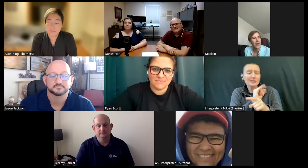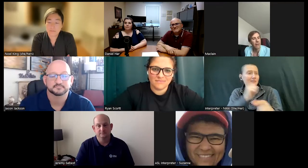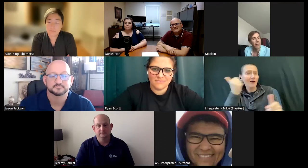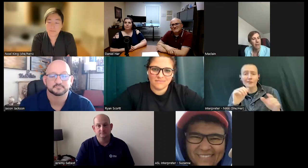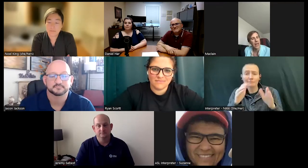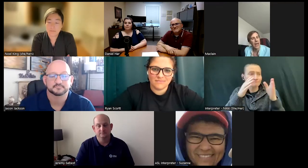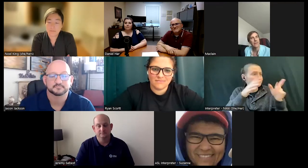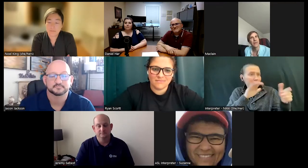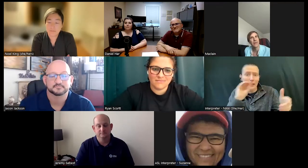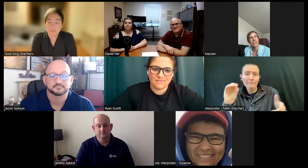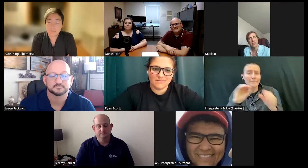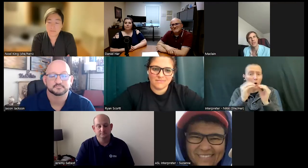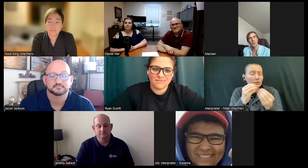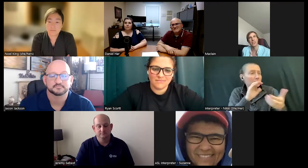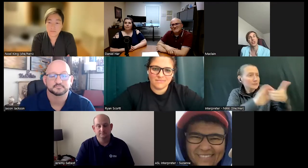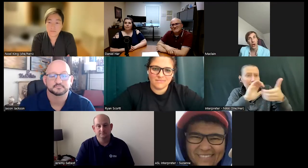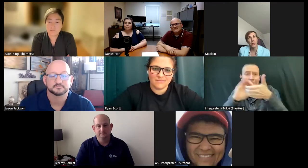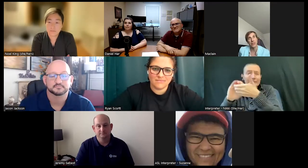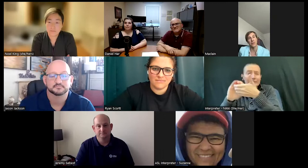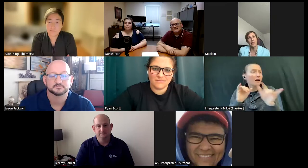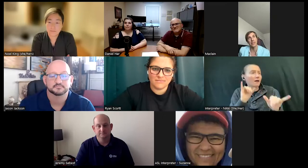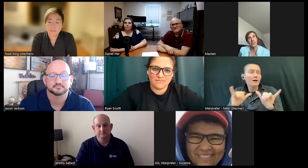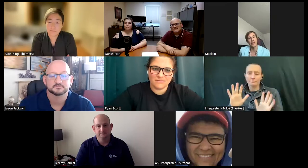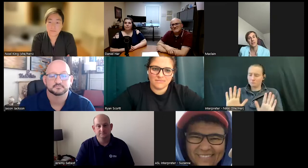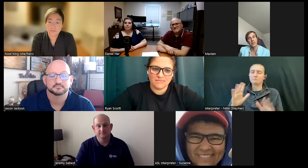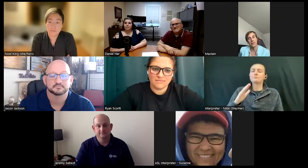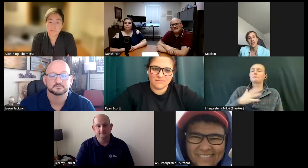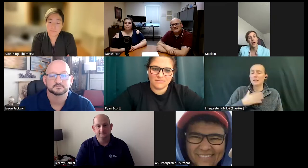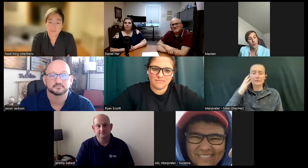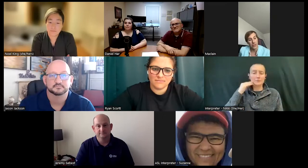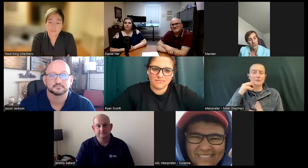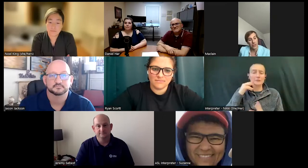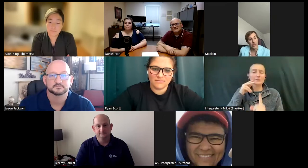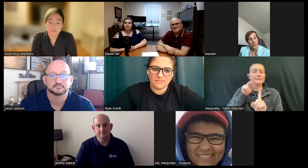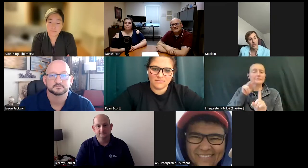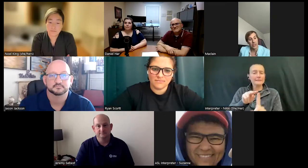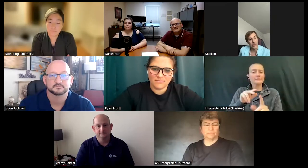what I've experienced with anything show business related is networking and